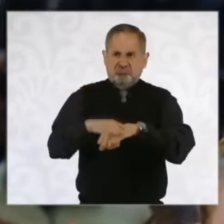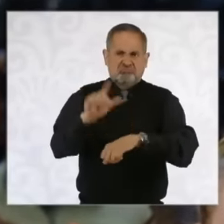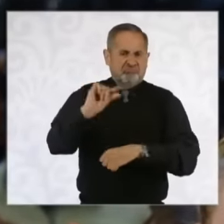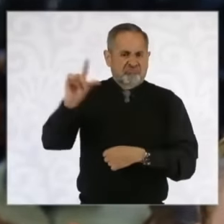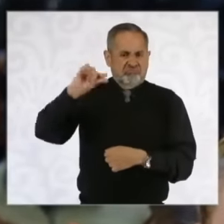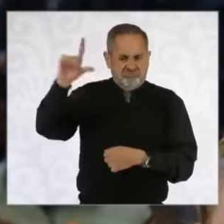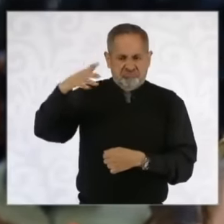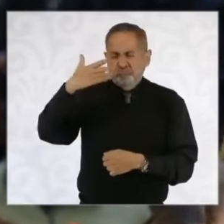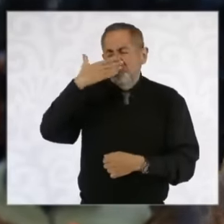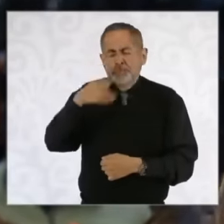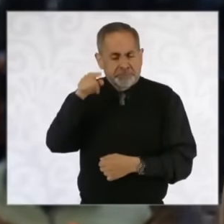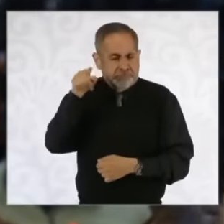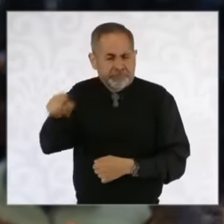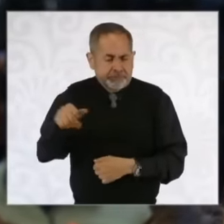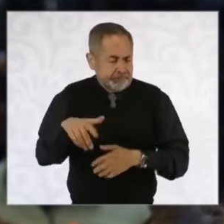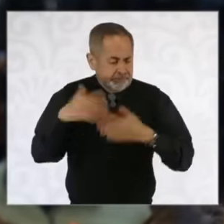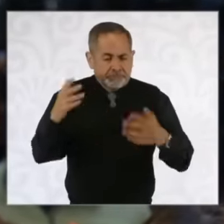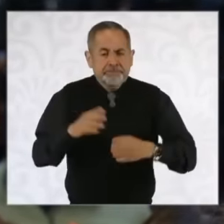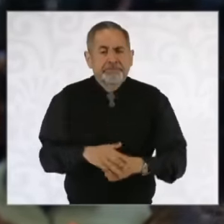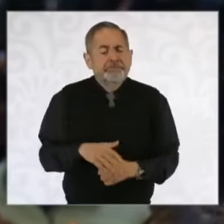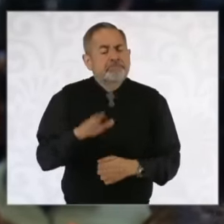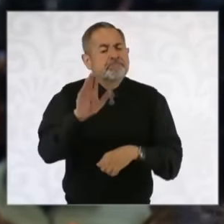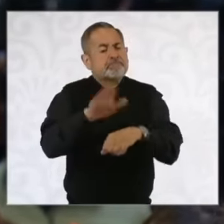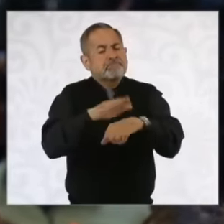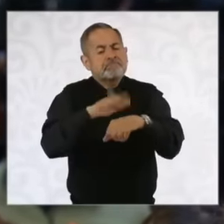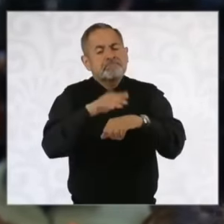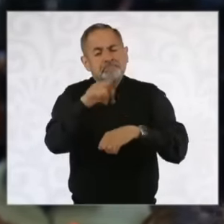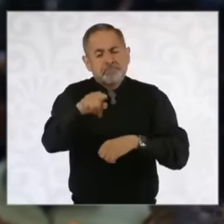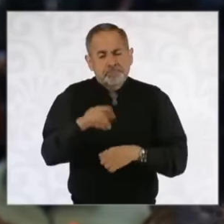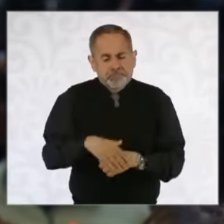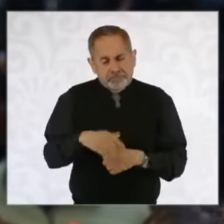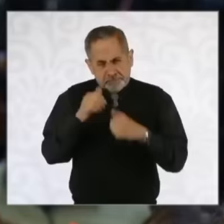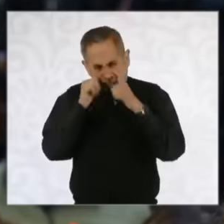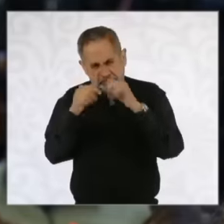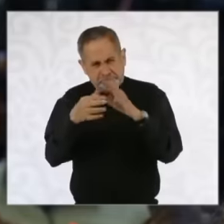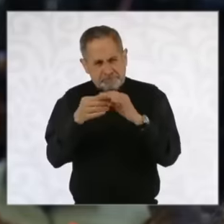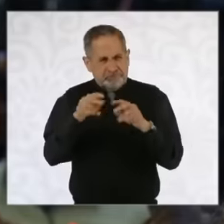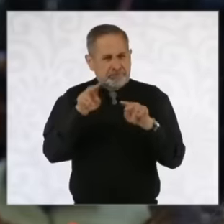we are talking about, look, I'm only considering the issue of transparency because